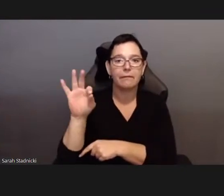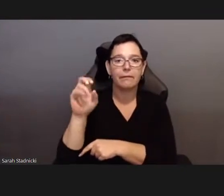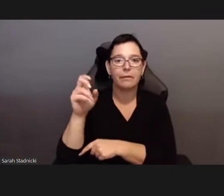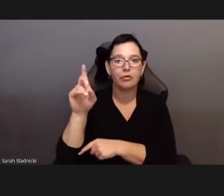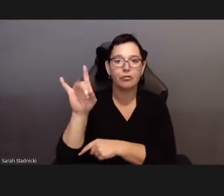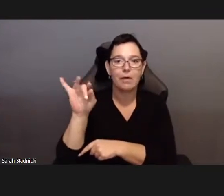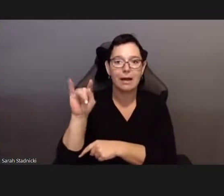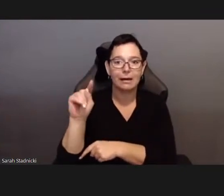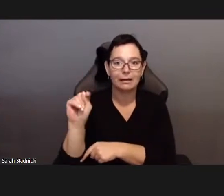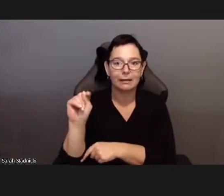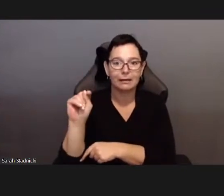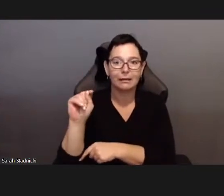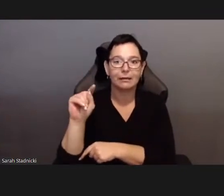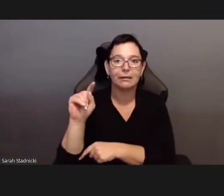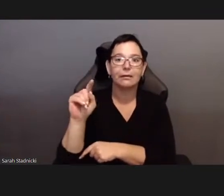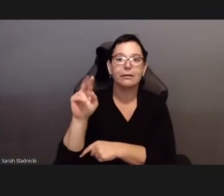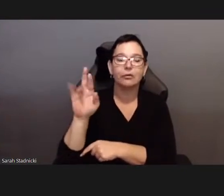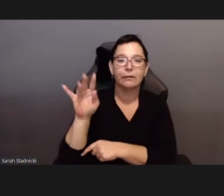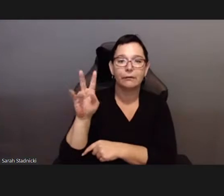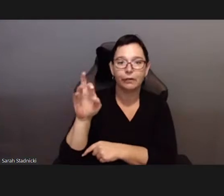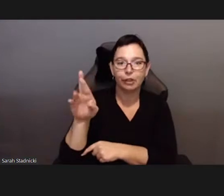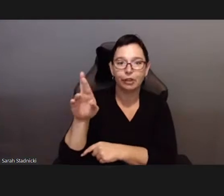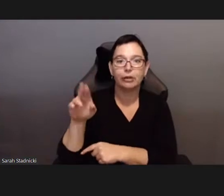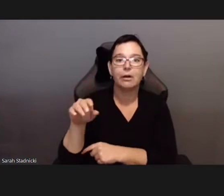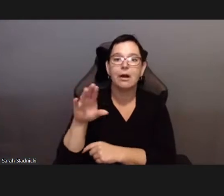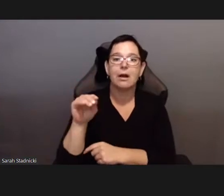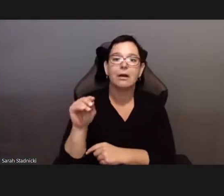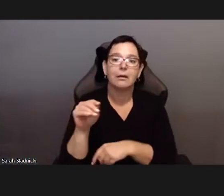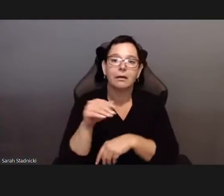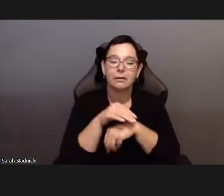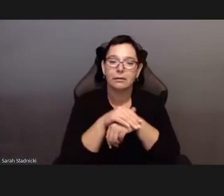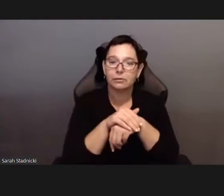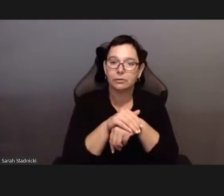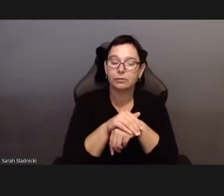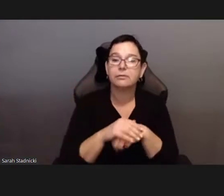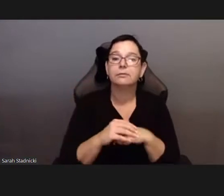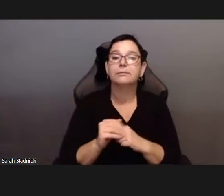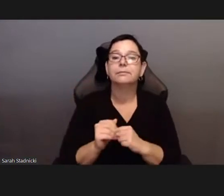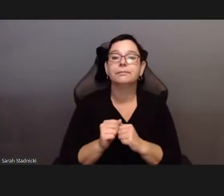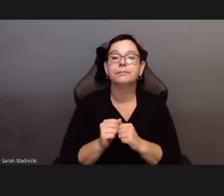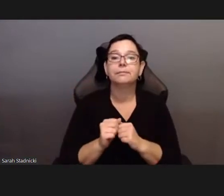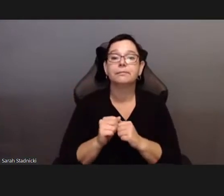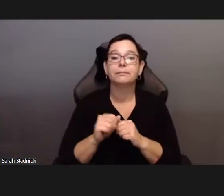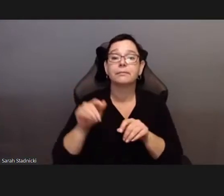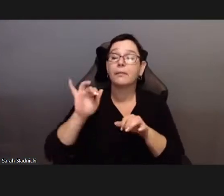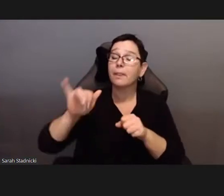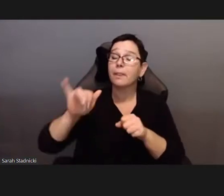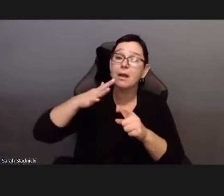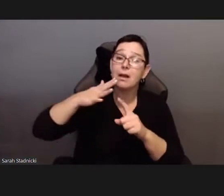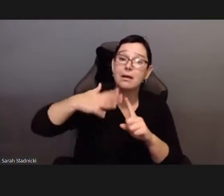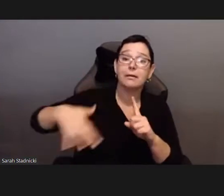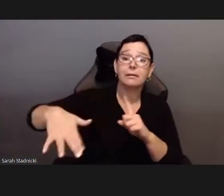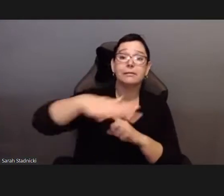we acknowledge the school is on Treaty 13 territory, established between the Misisaugas of the Credit River